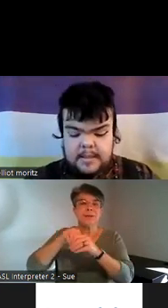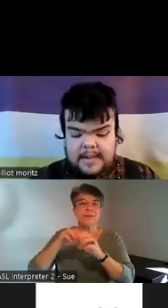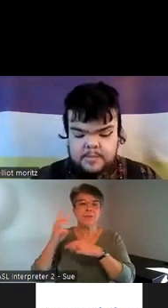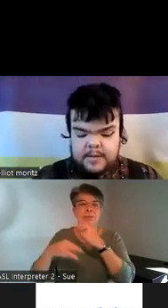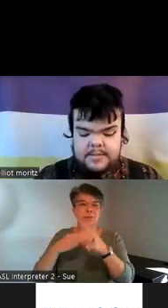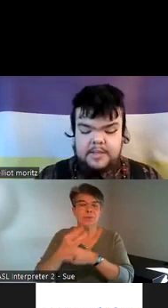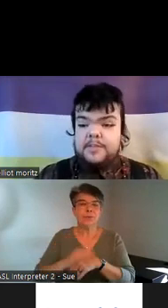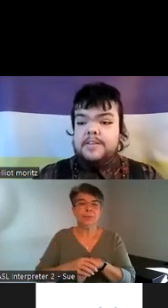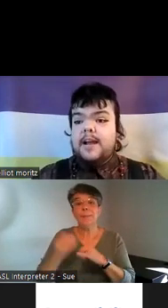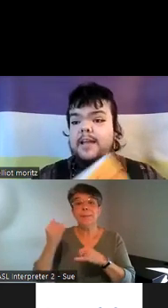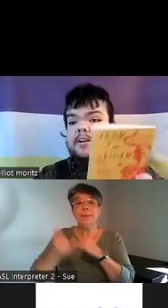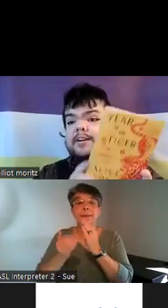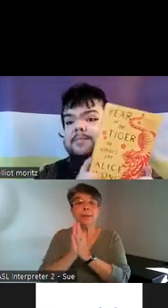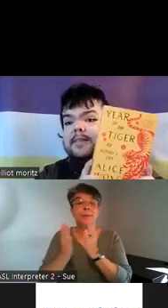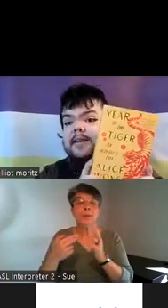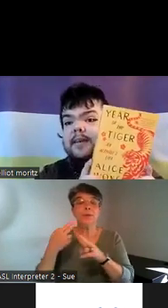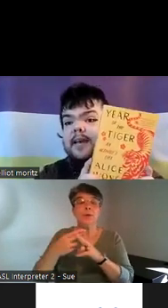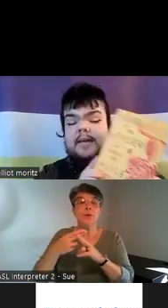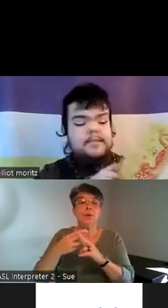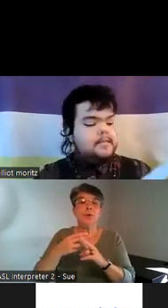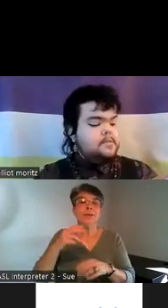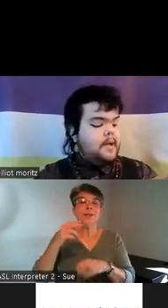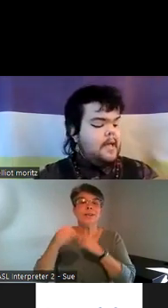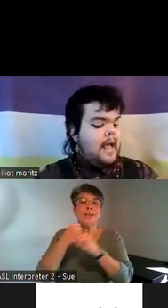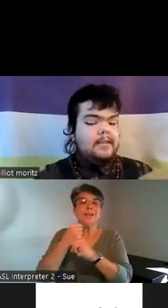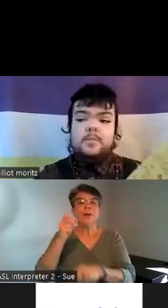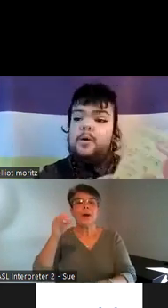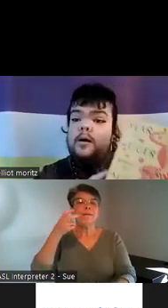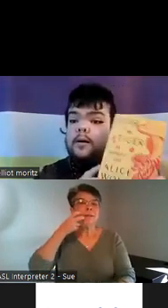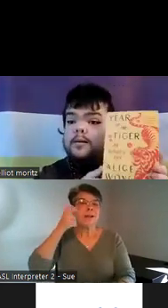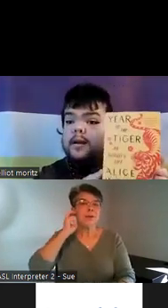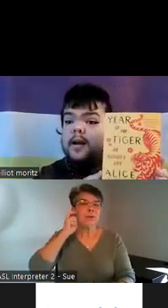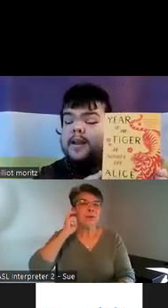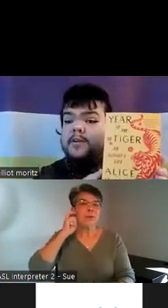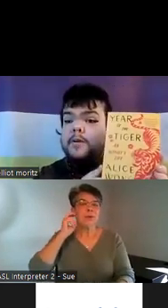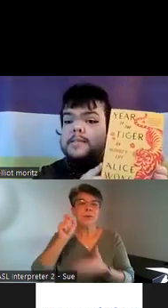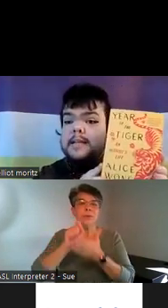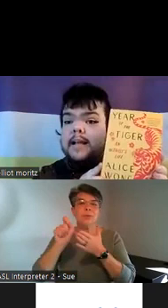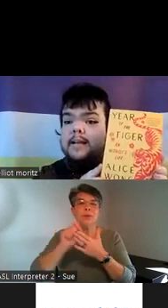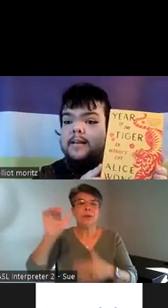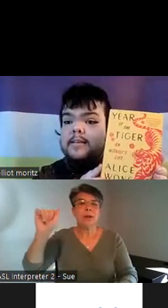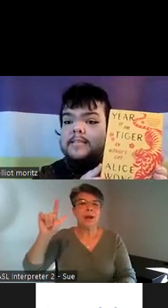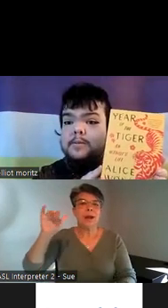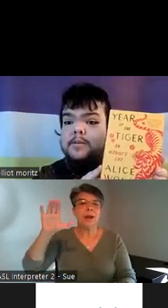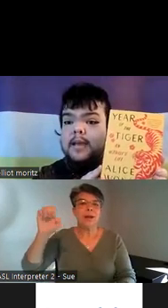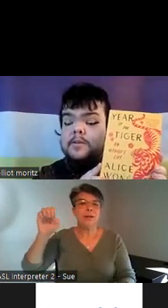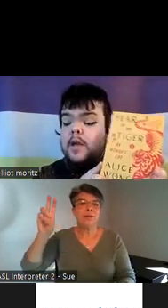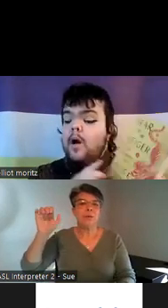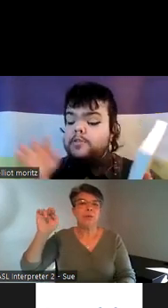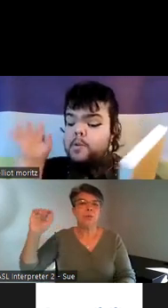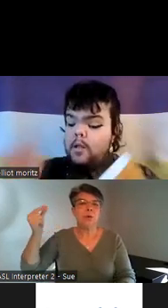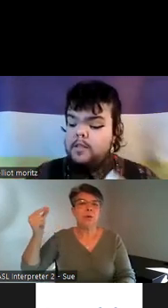my last one is year of the tiger this is by Alice Wong another amazing uh disabled and also all of